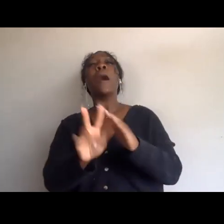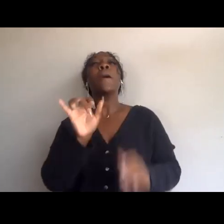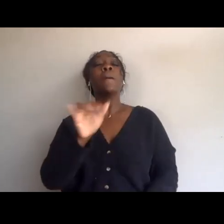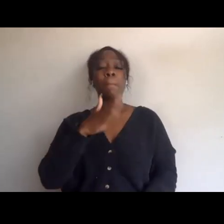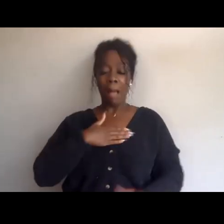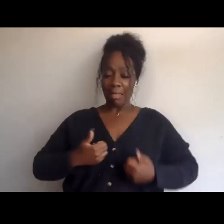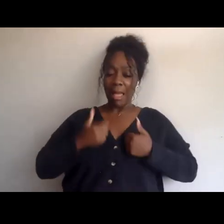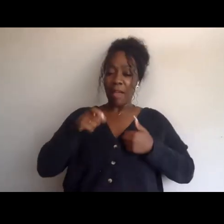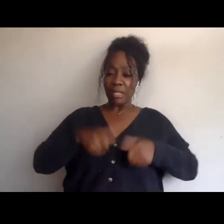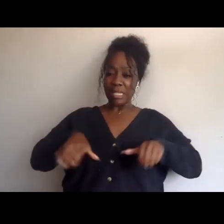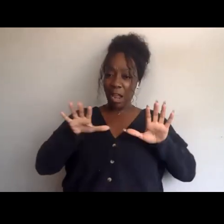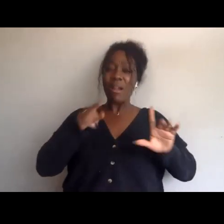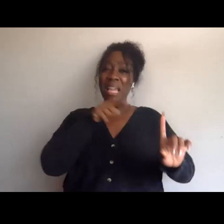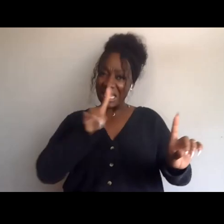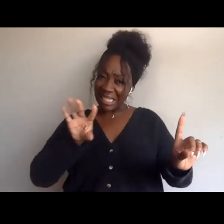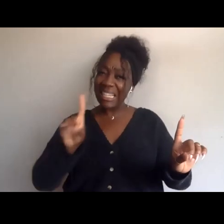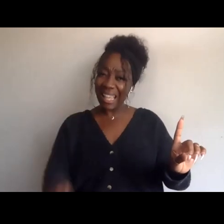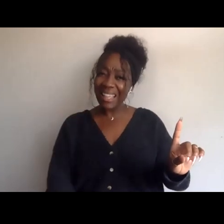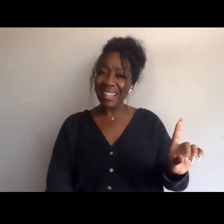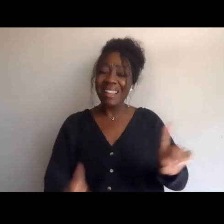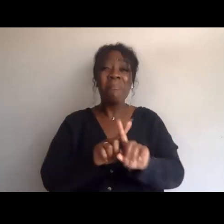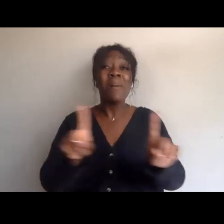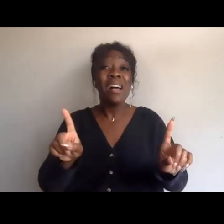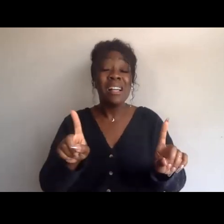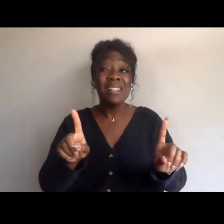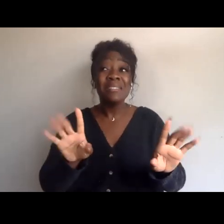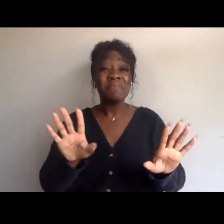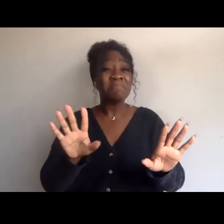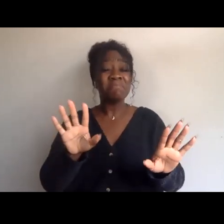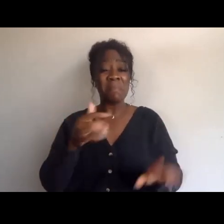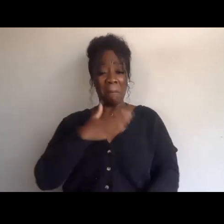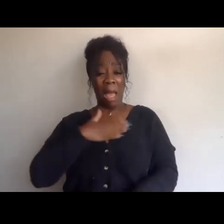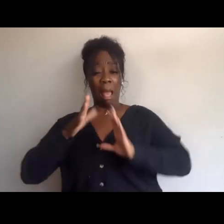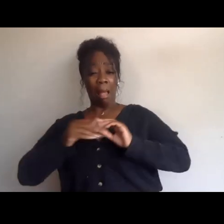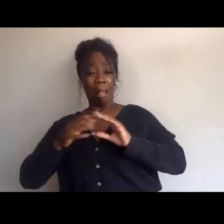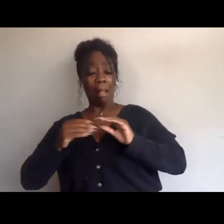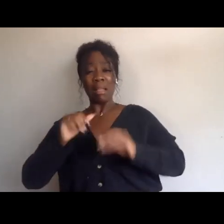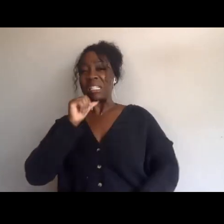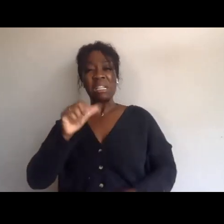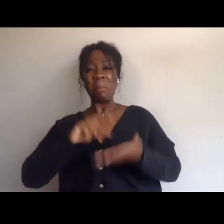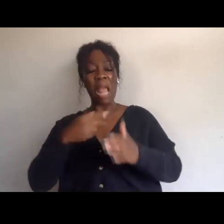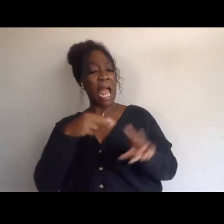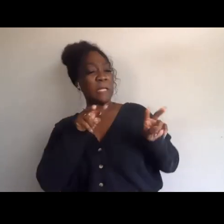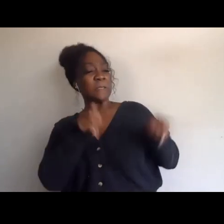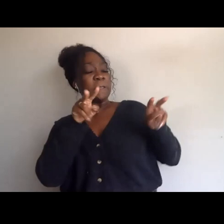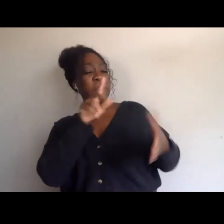so this has nothing to do with the lack of reverence and appreciation for Dr. King, because I do revere